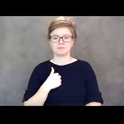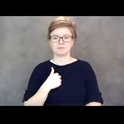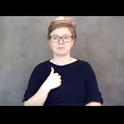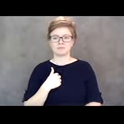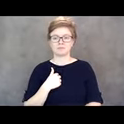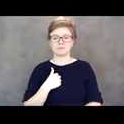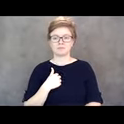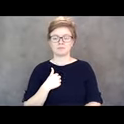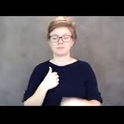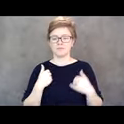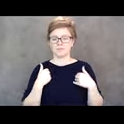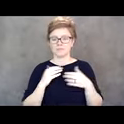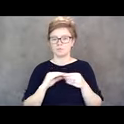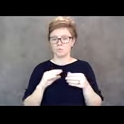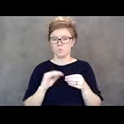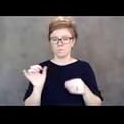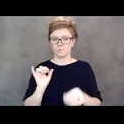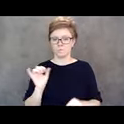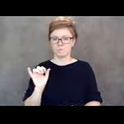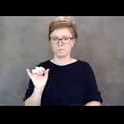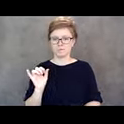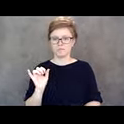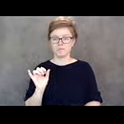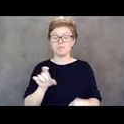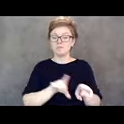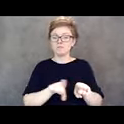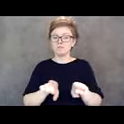for myself, but also I represent Oregon Self-Advocacy Coalition